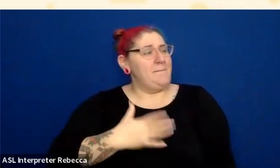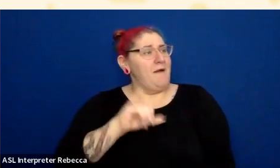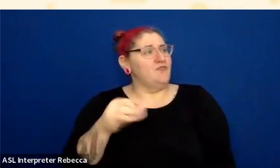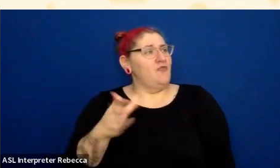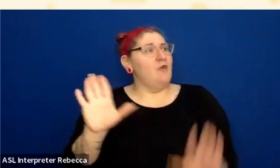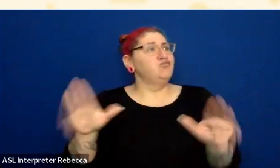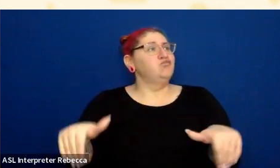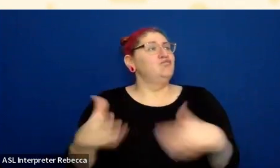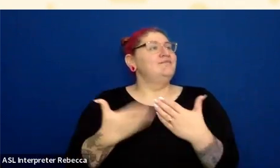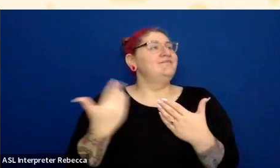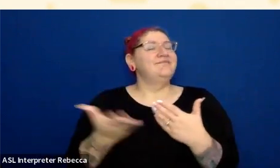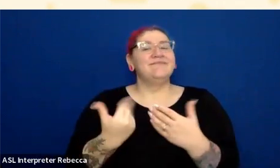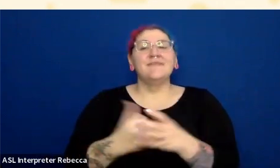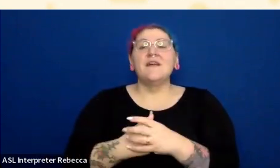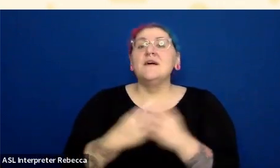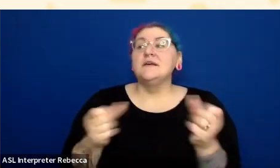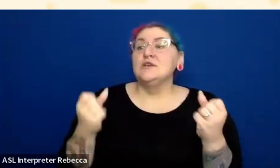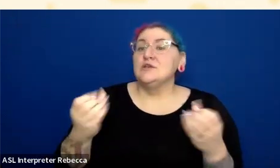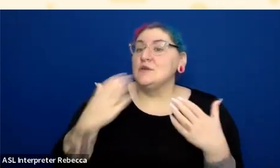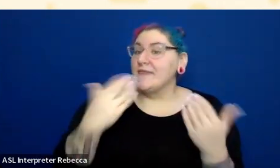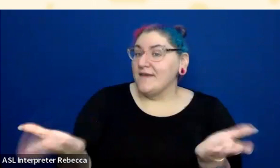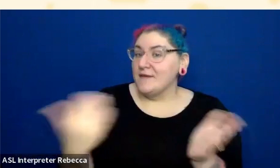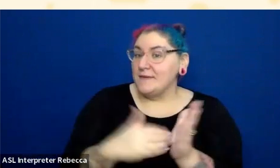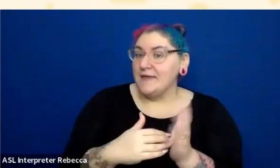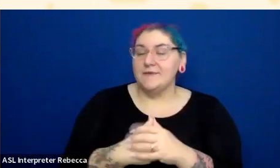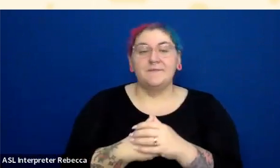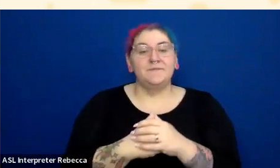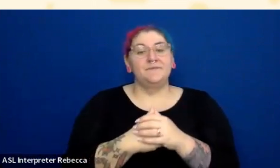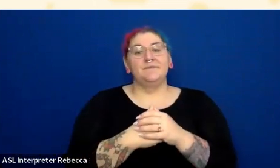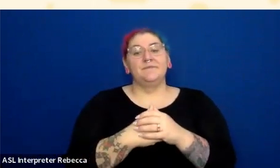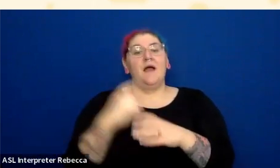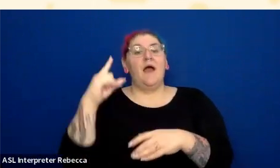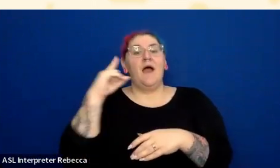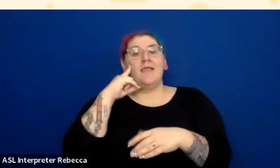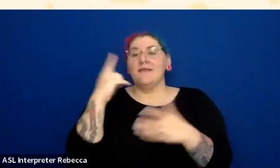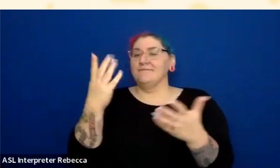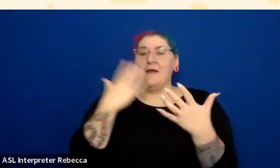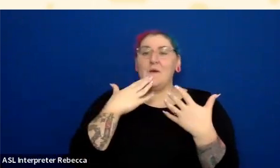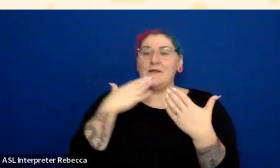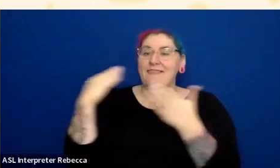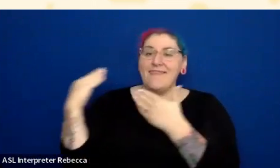So thanks again. And thanks, everybody, for attending this session with Jonathan Whiting.